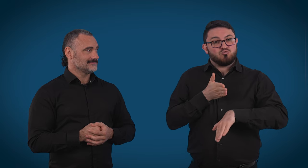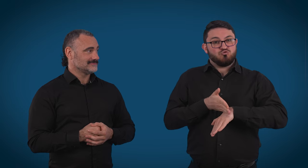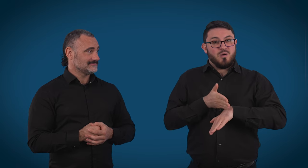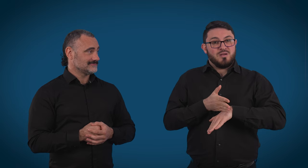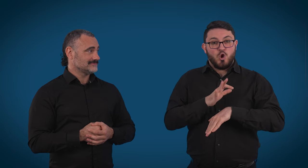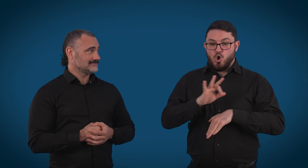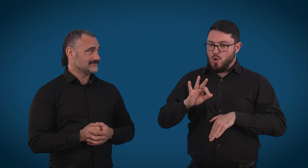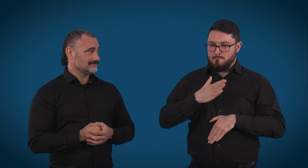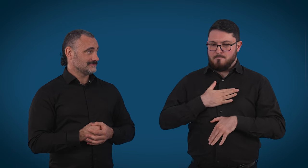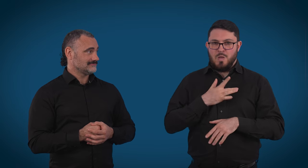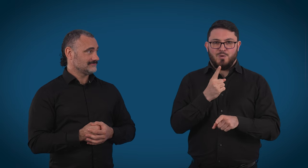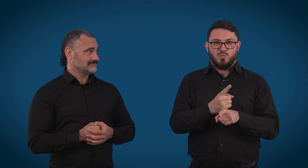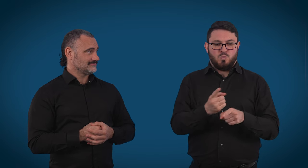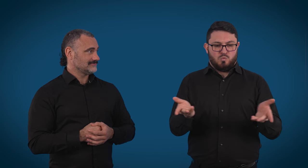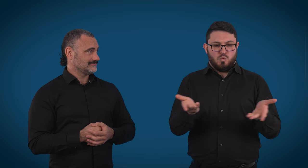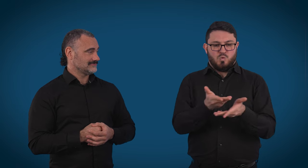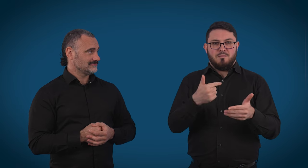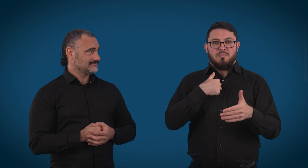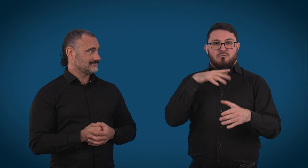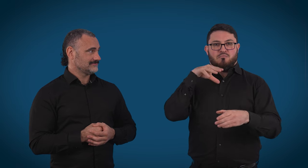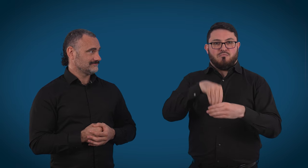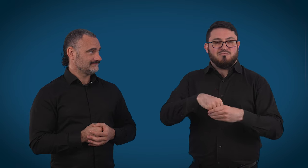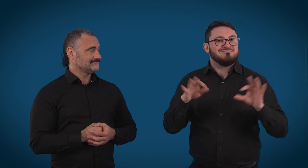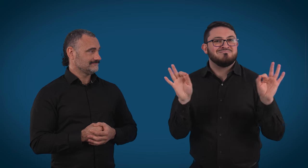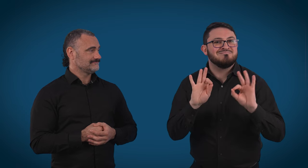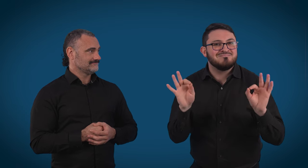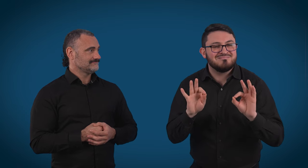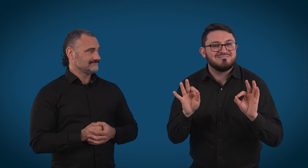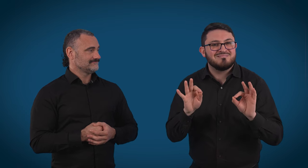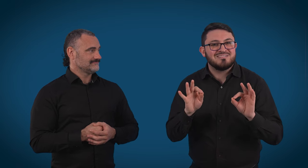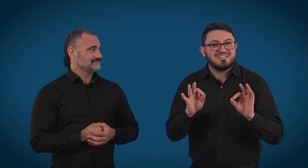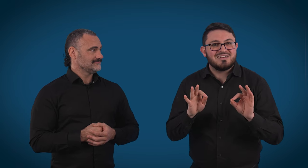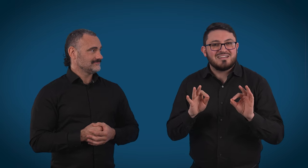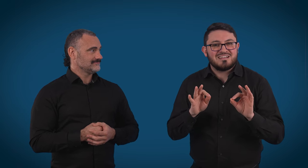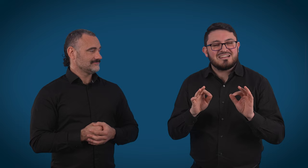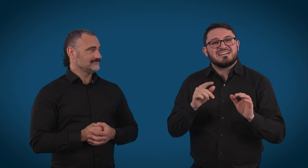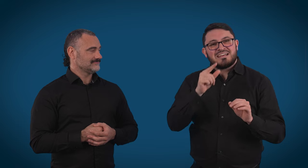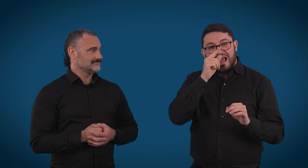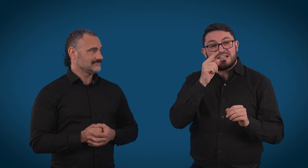But that is part of my job and that's not my call and I don't have an opinion in that. So...